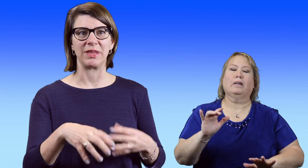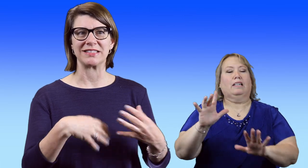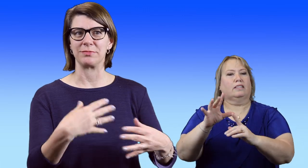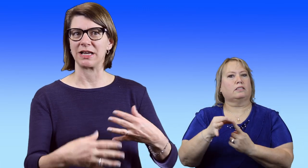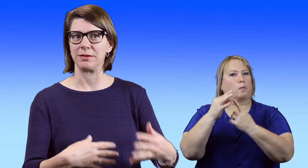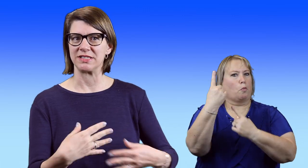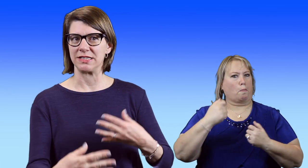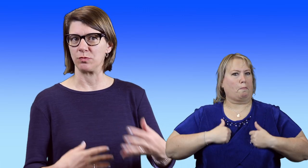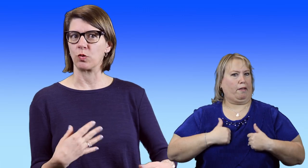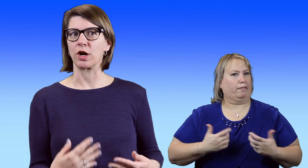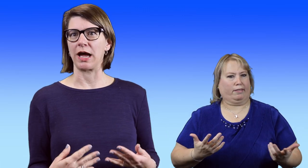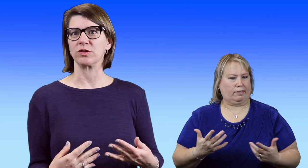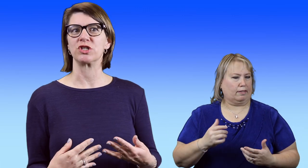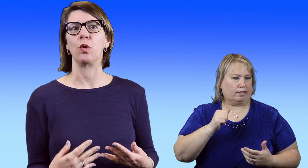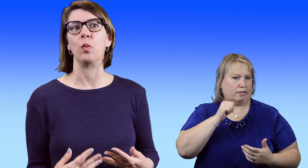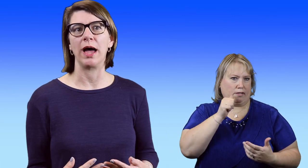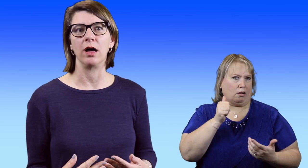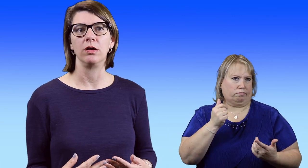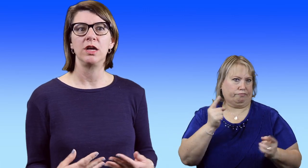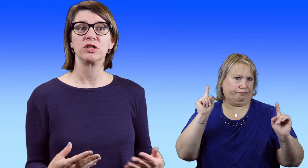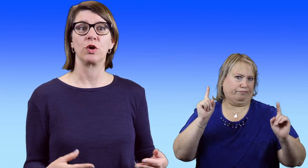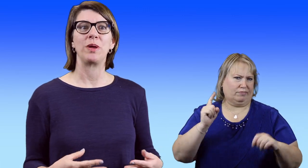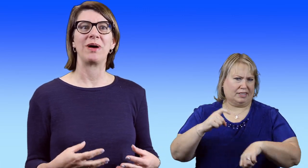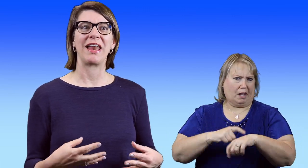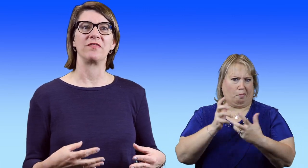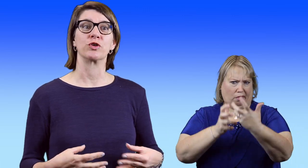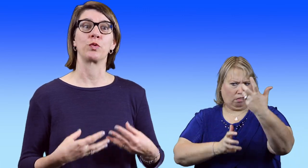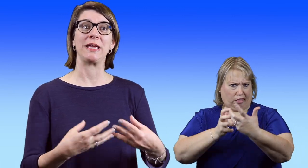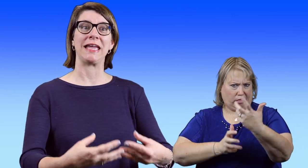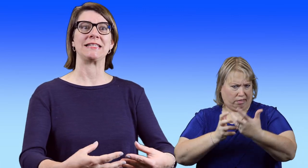That sometimes didn't work out so well. So we might have to create